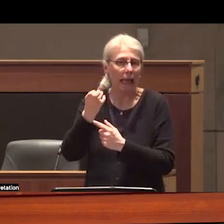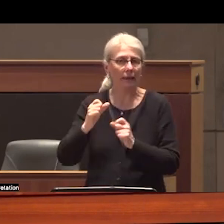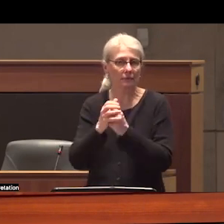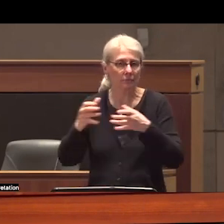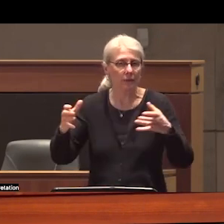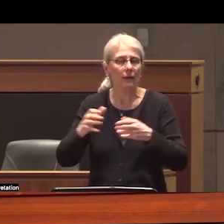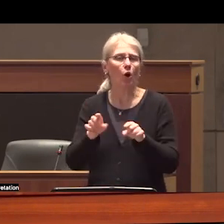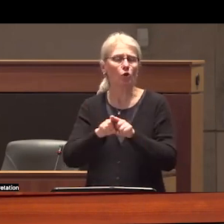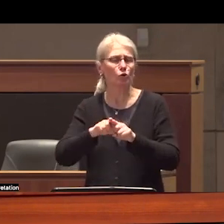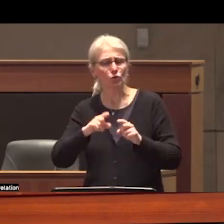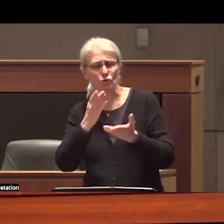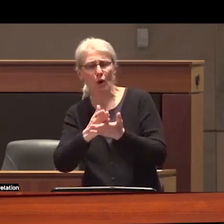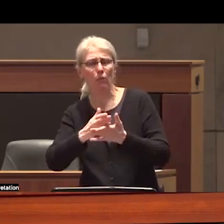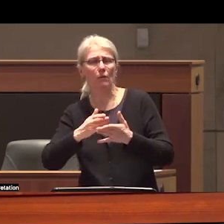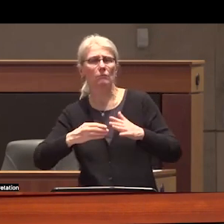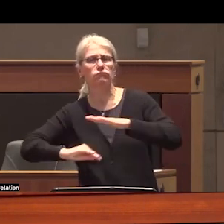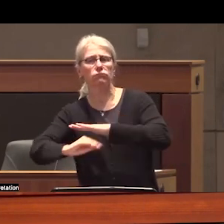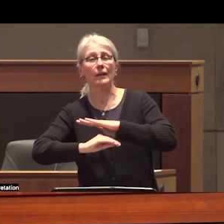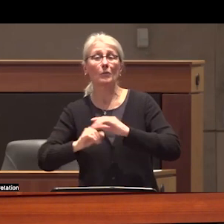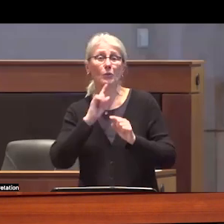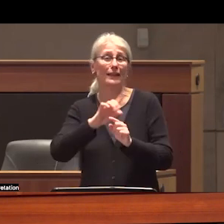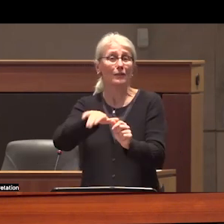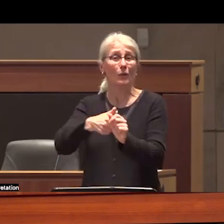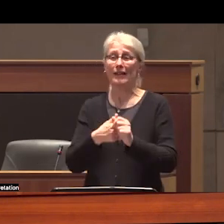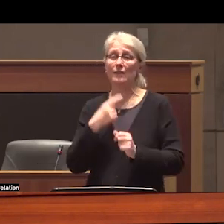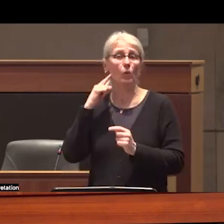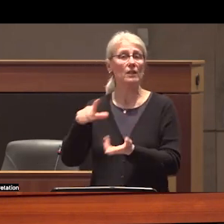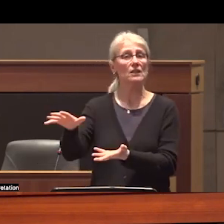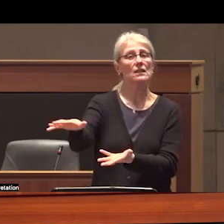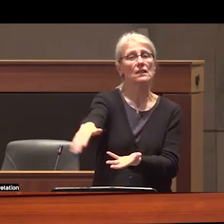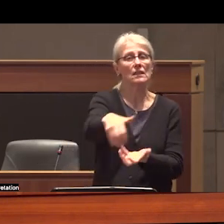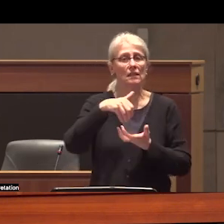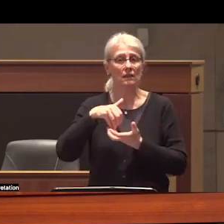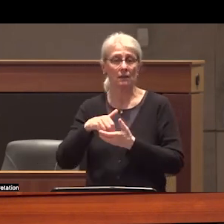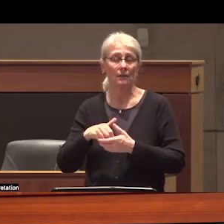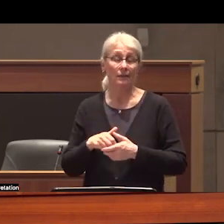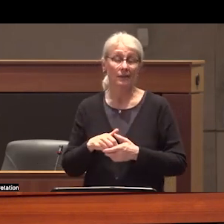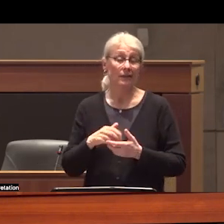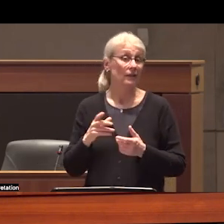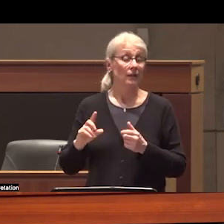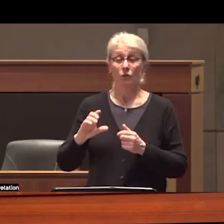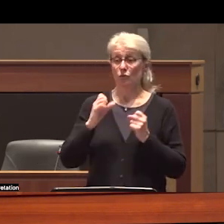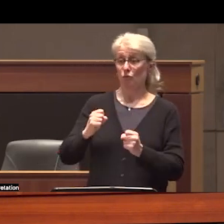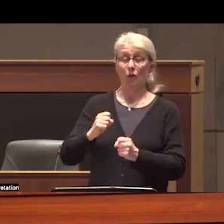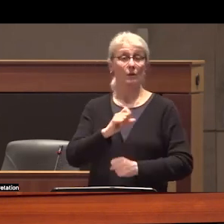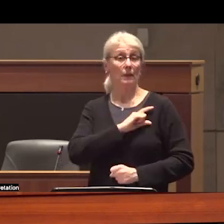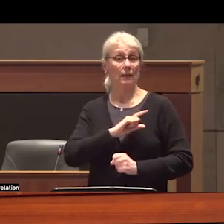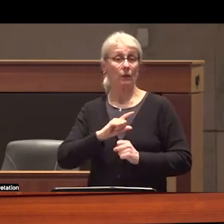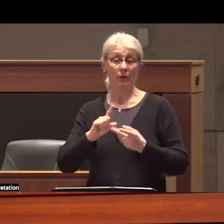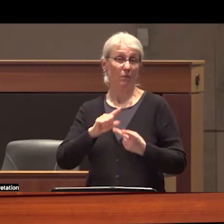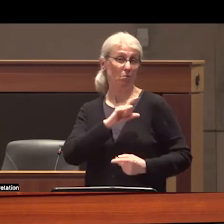closer inspection it is a back door for extraction first strong militaries and police forces in the